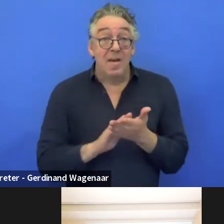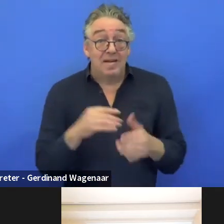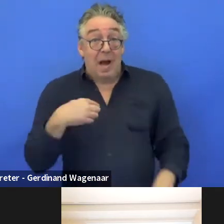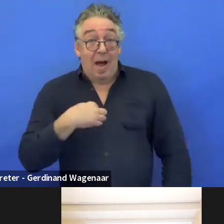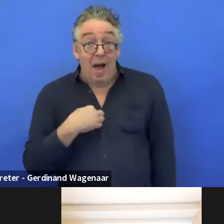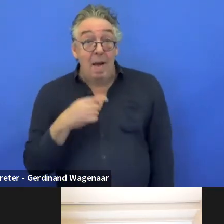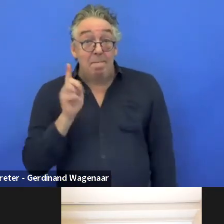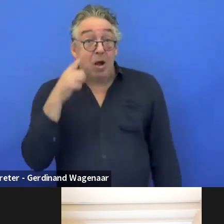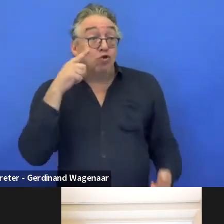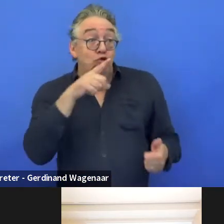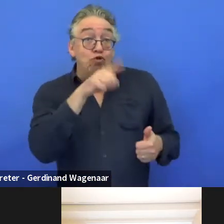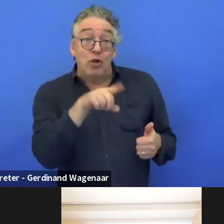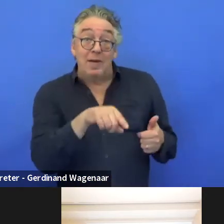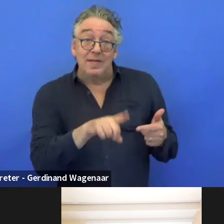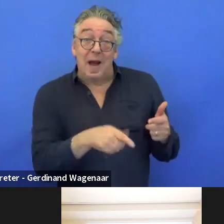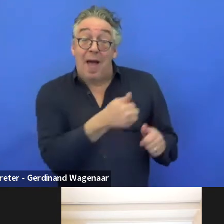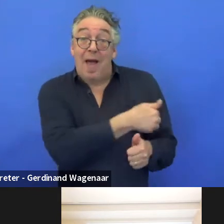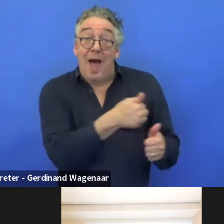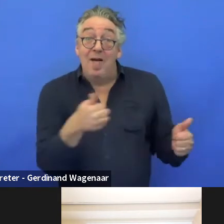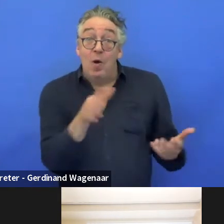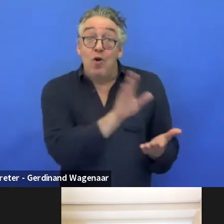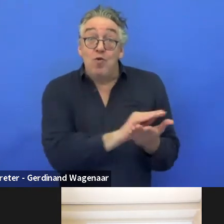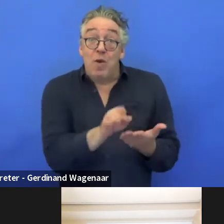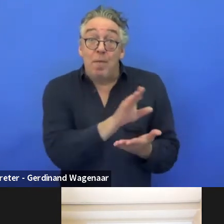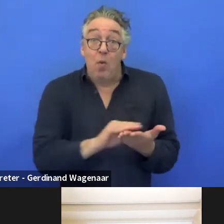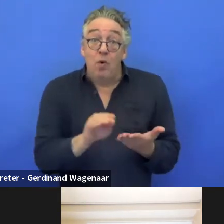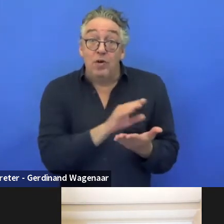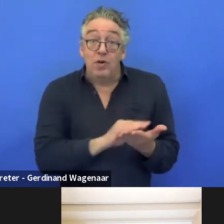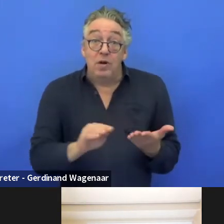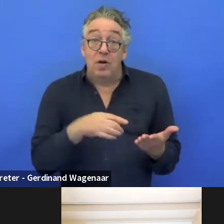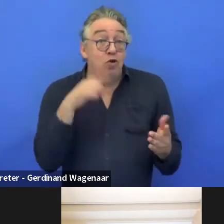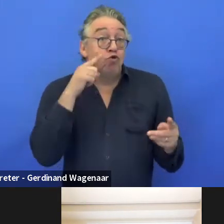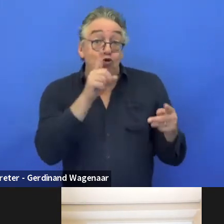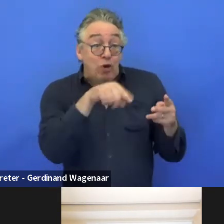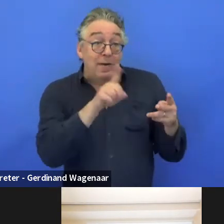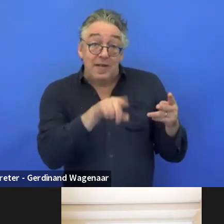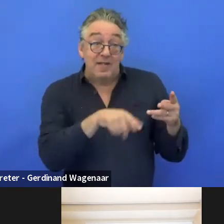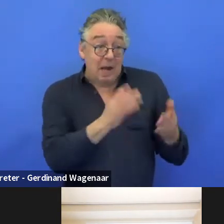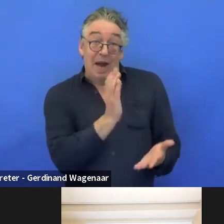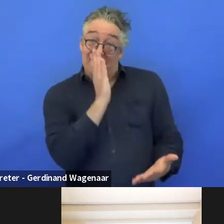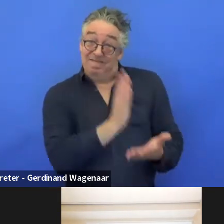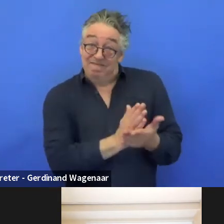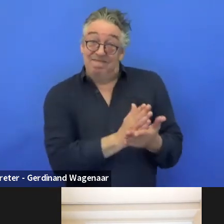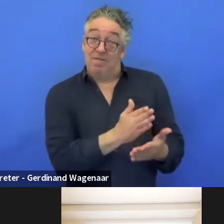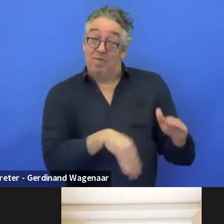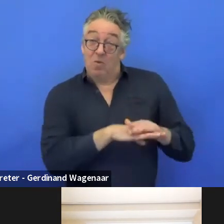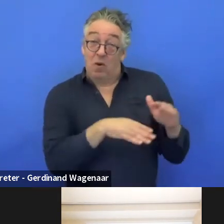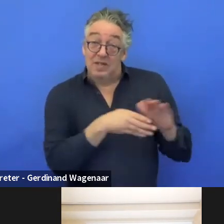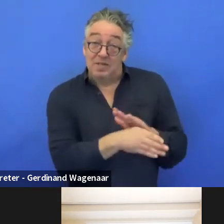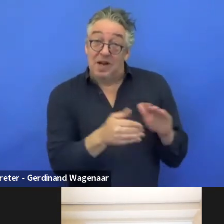every report of the consortium to make sure they are accessible. This is impossible in terms of time.